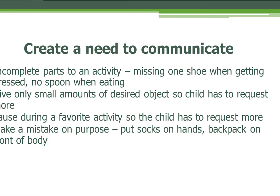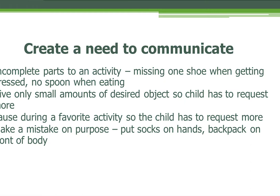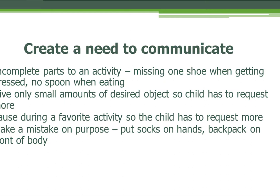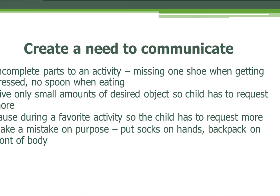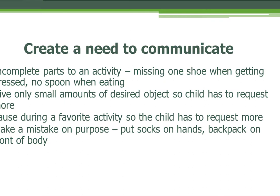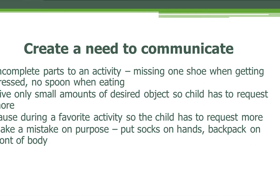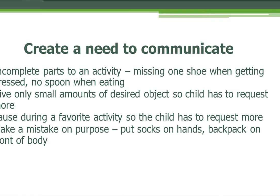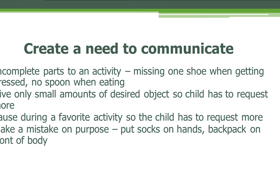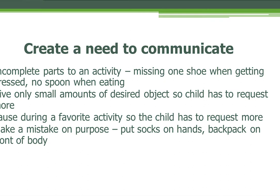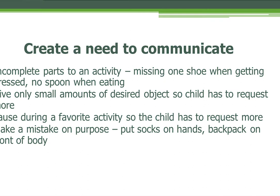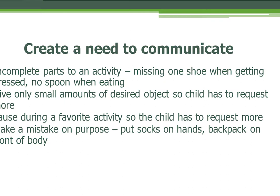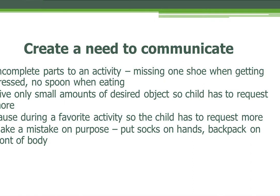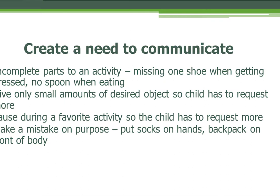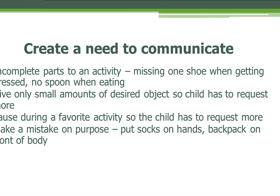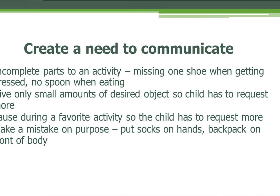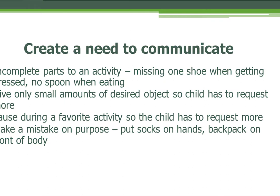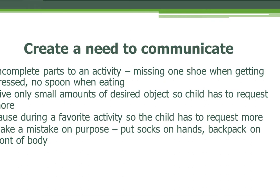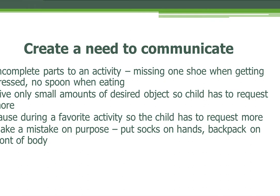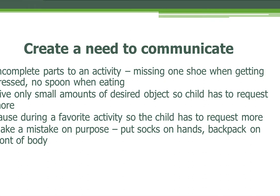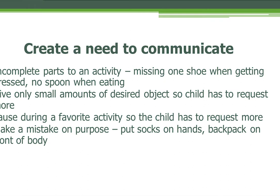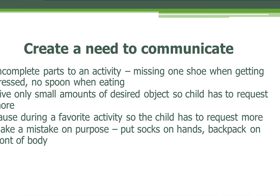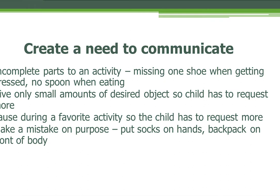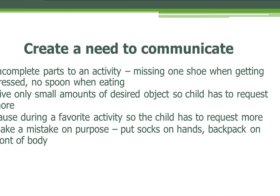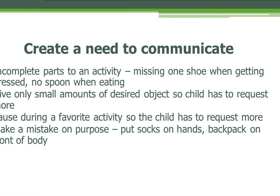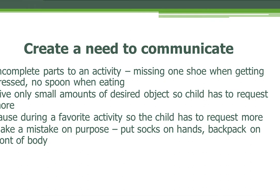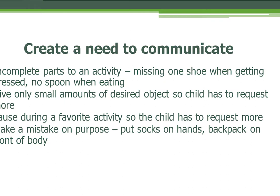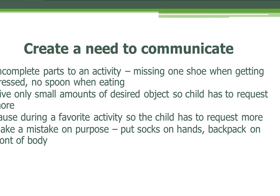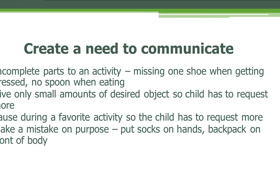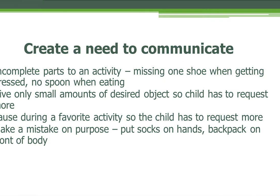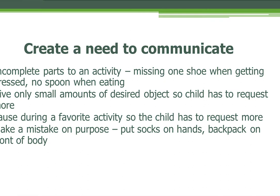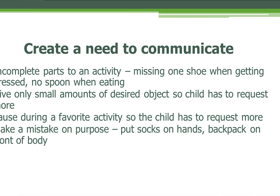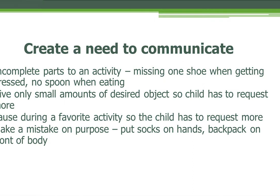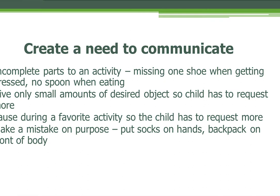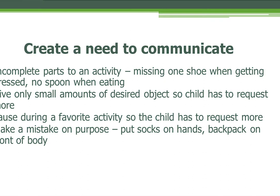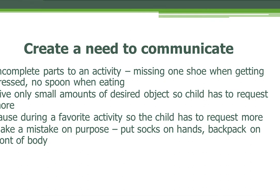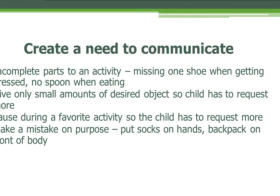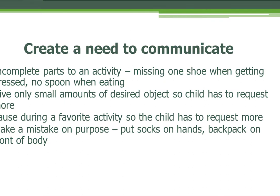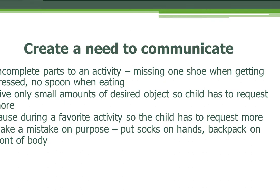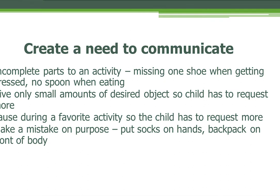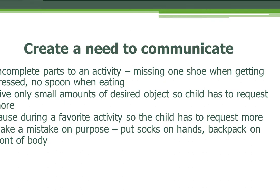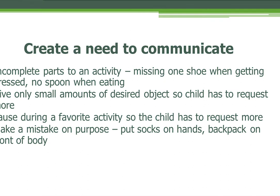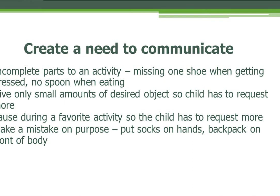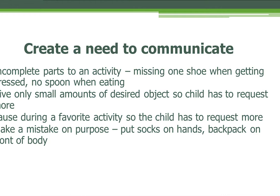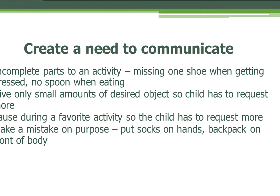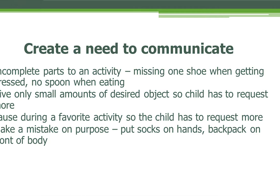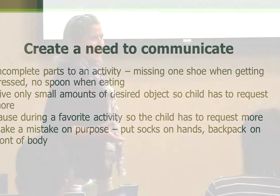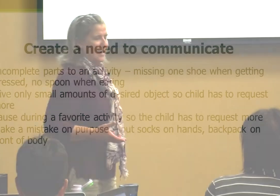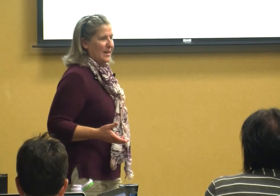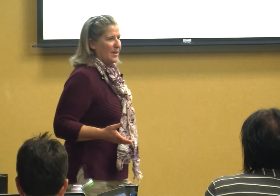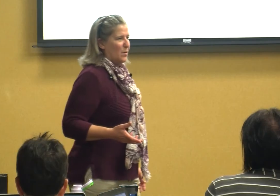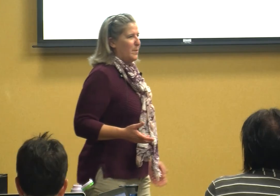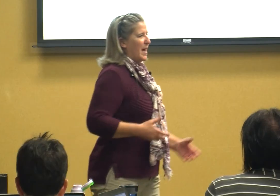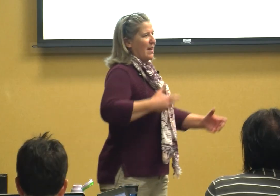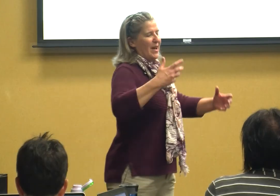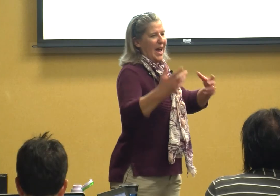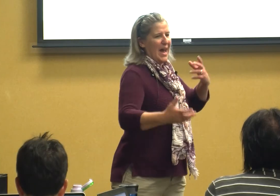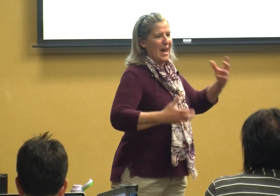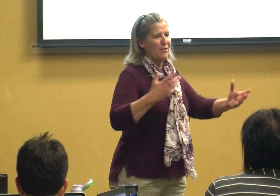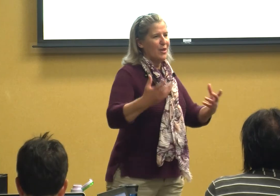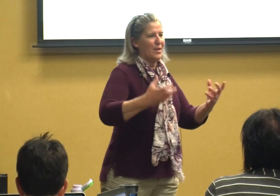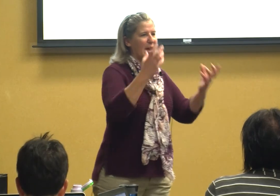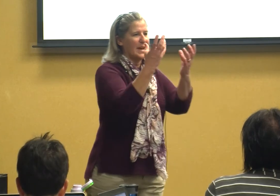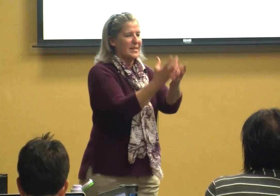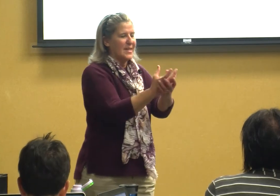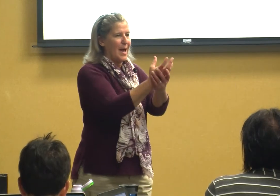that we're going to do so we're sabotaging that creates that need we may have everything except